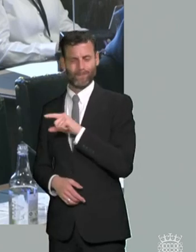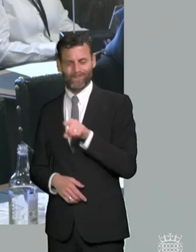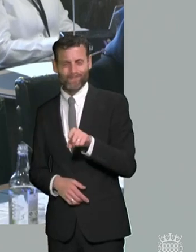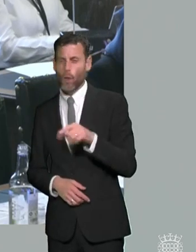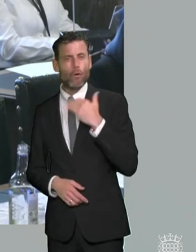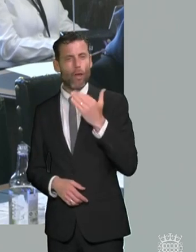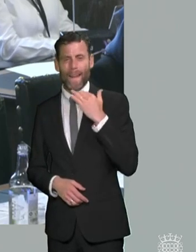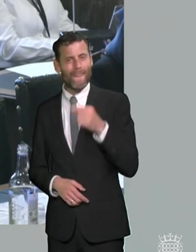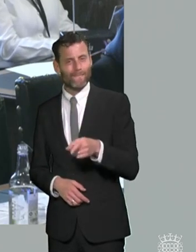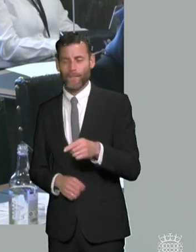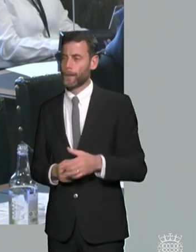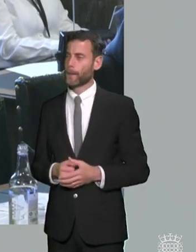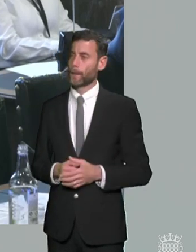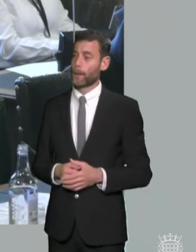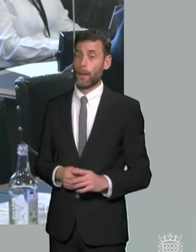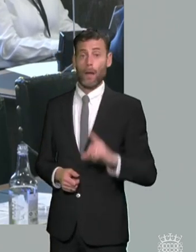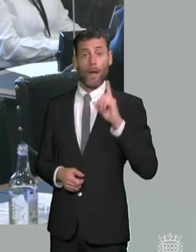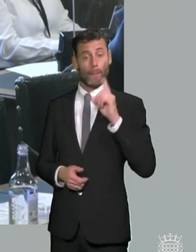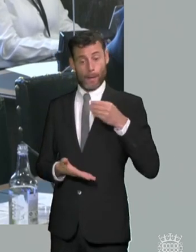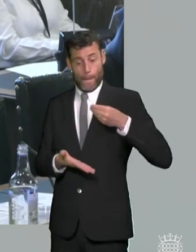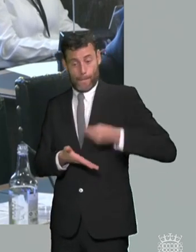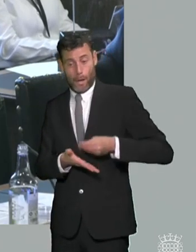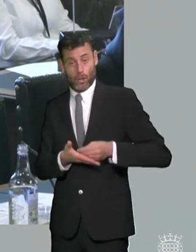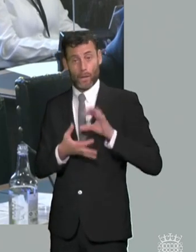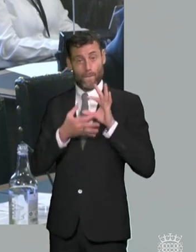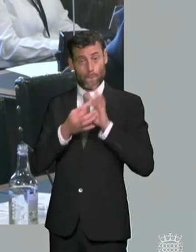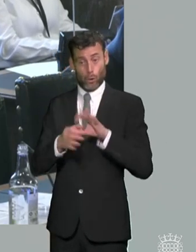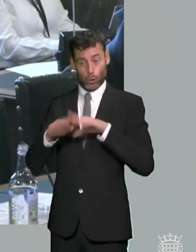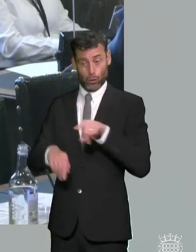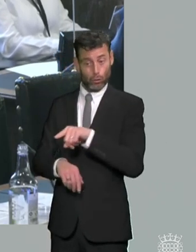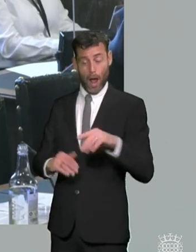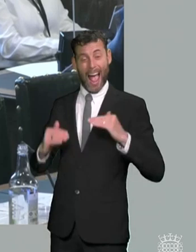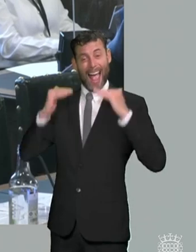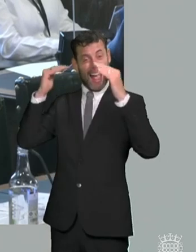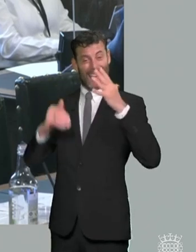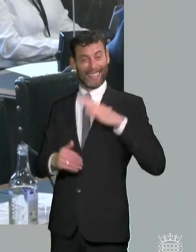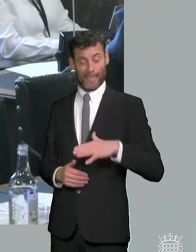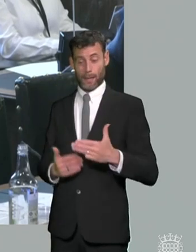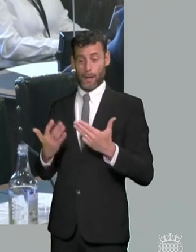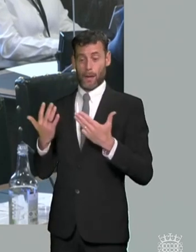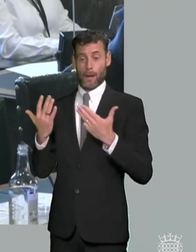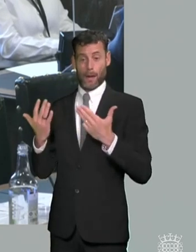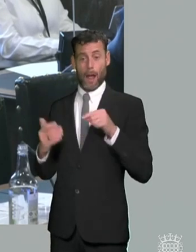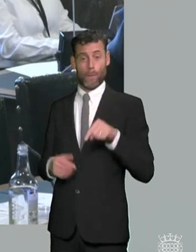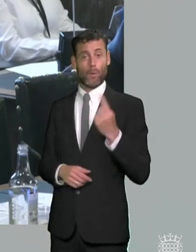for children with high needs is now 9.1 billion an increase of 1 billion on previous years